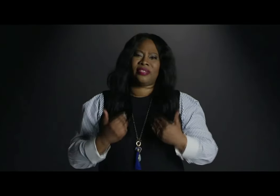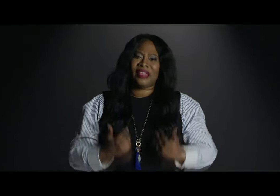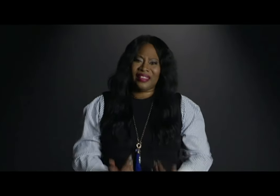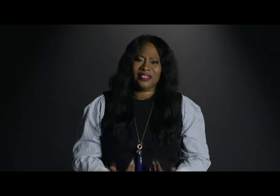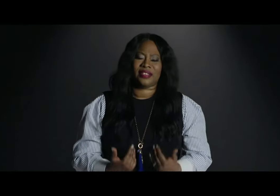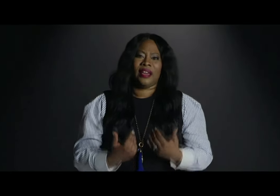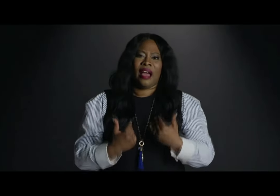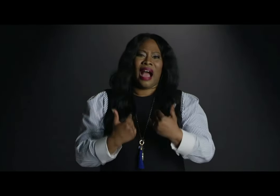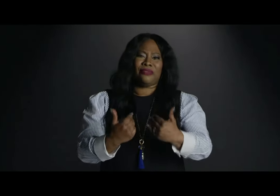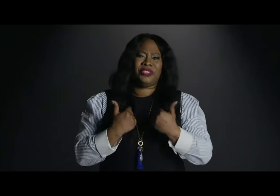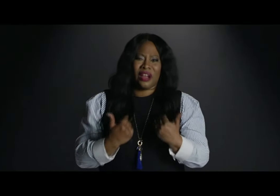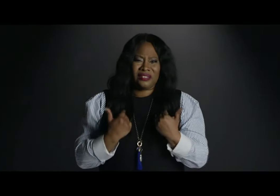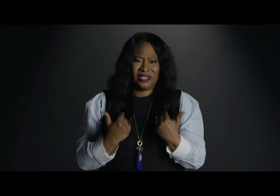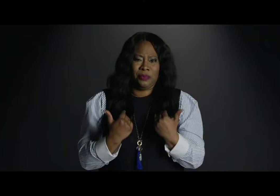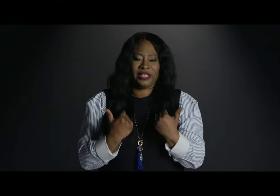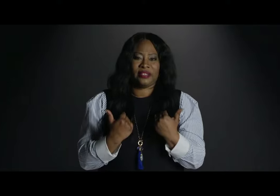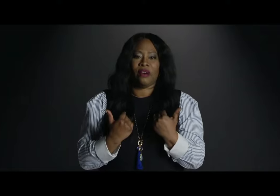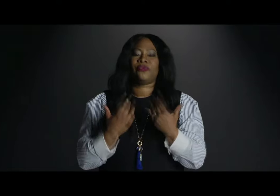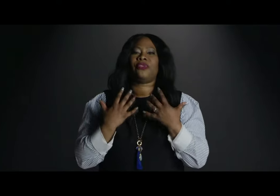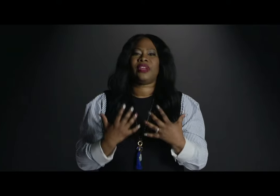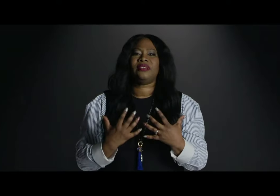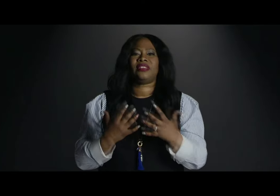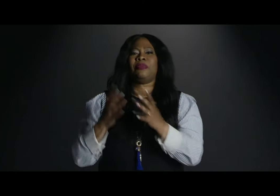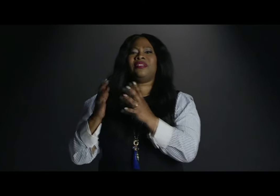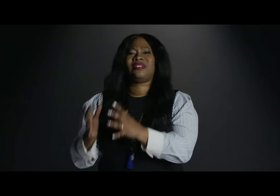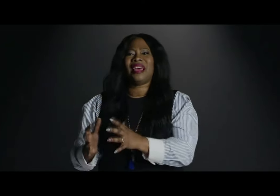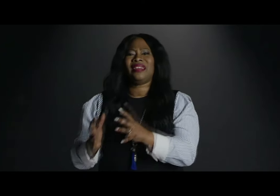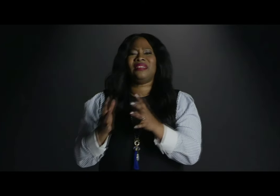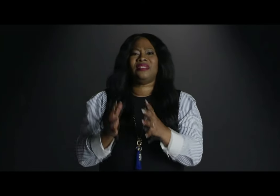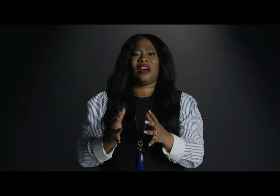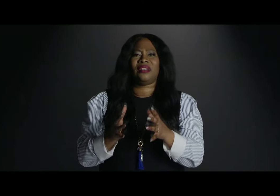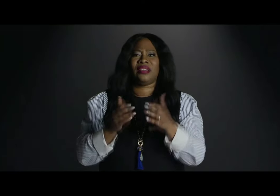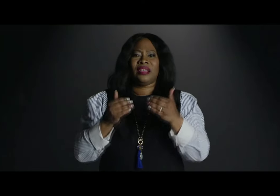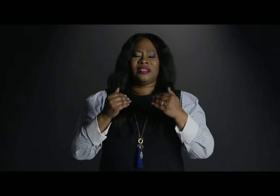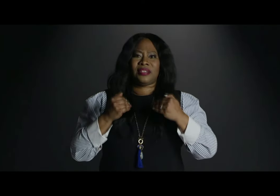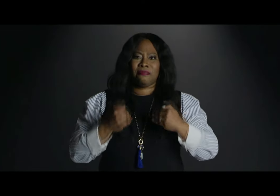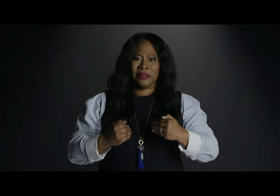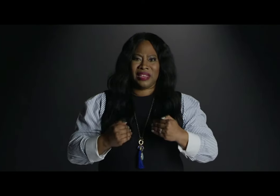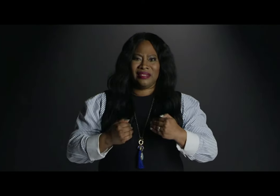the things I've done to myself, the things that have been said and done to me.